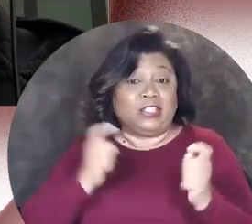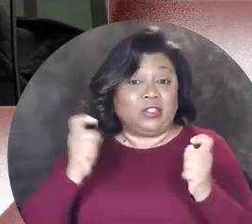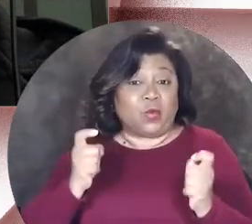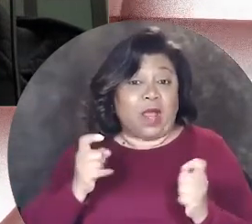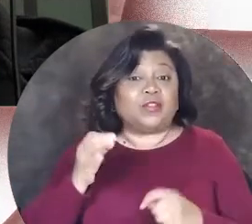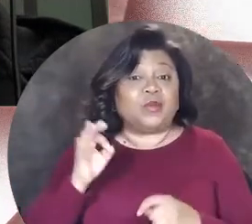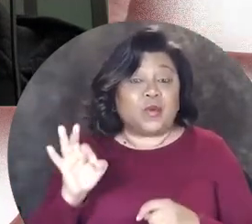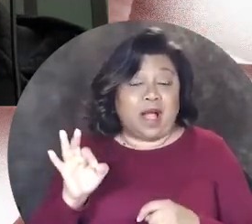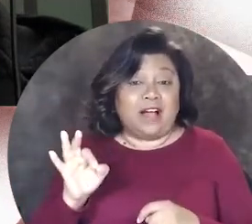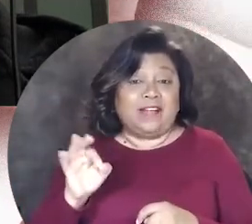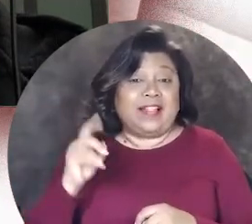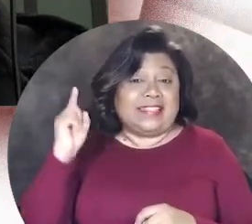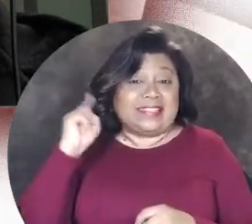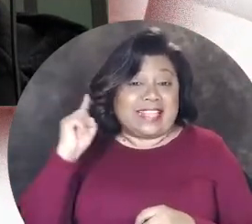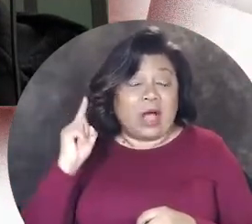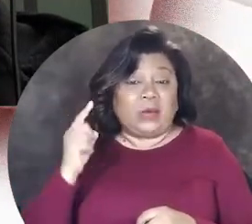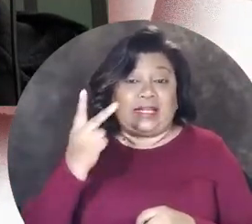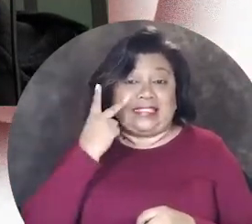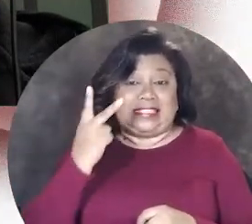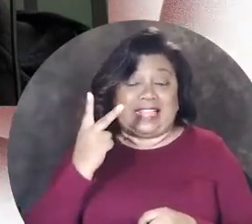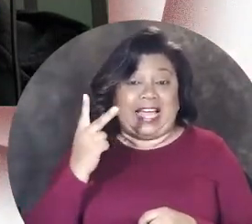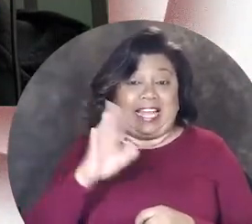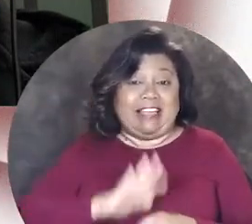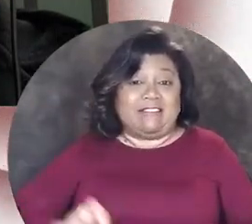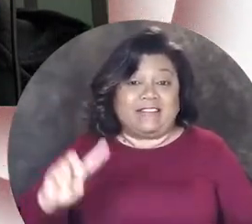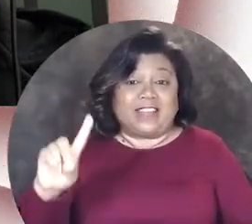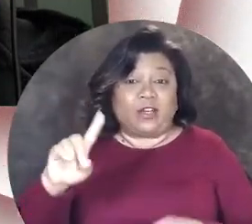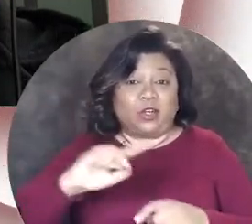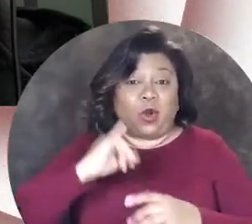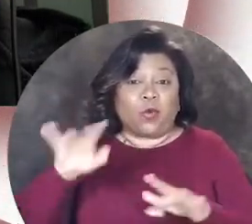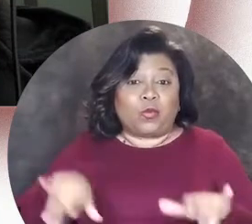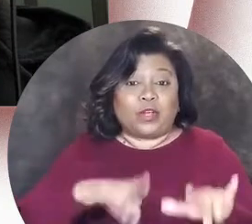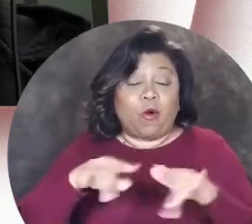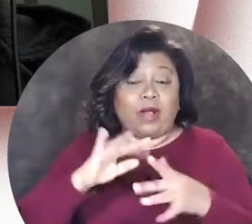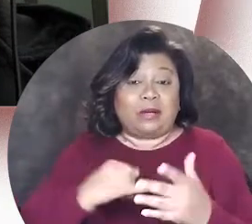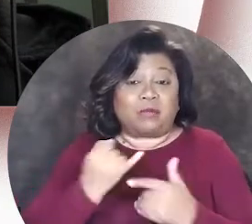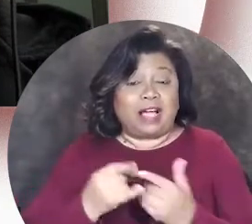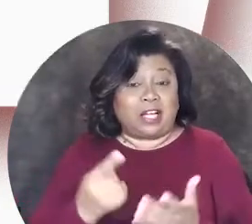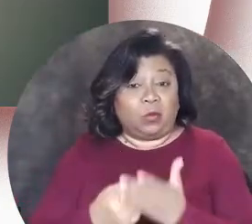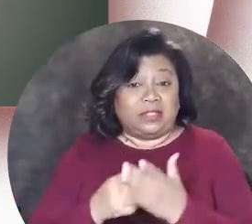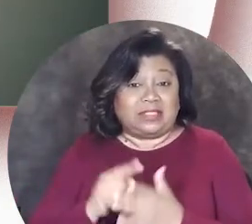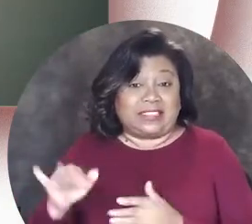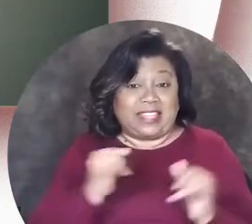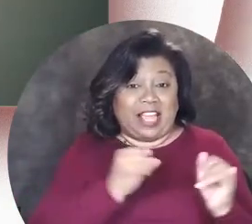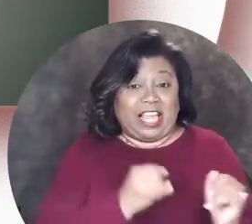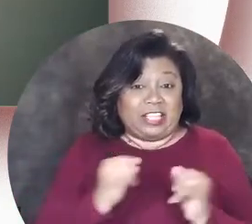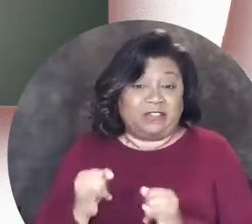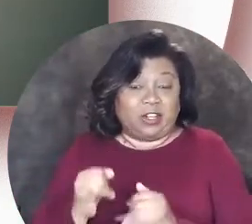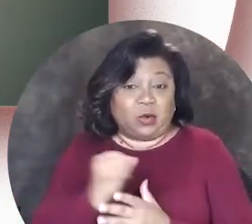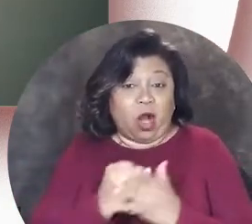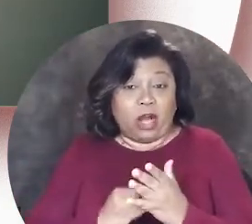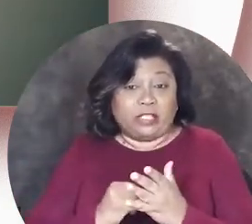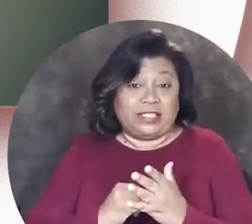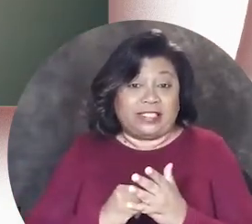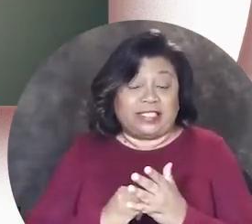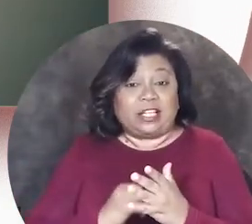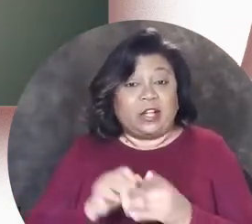and director of the "Sound As Sight" field recording project, we discussed their individual artistic